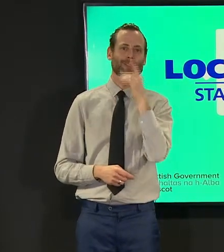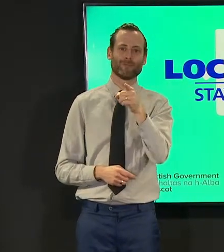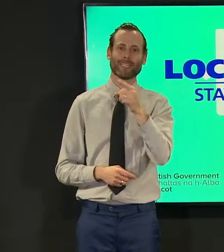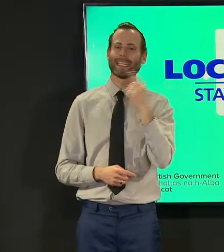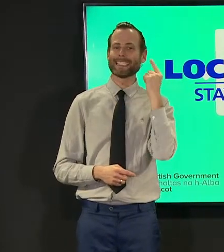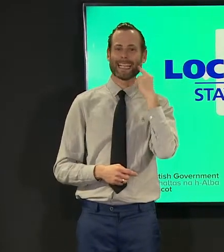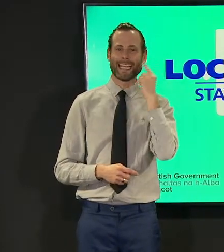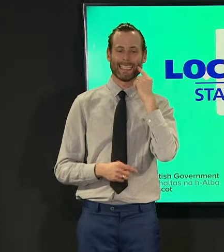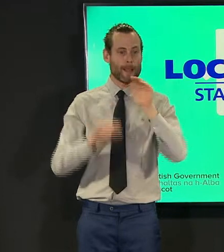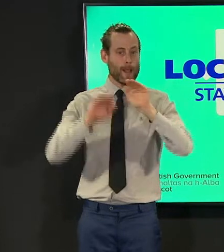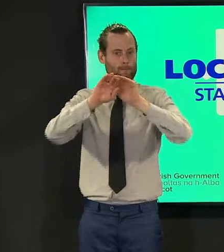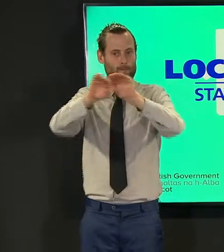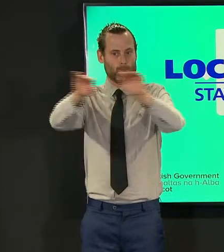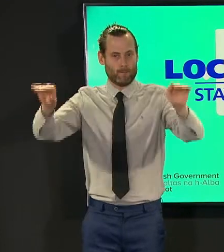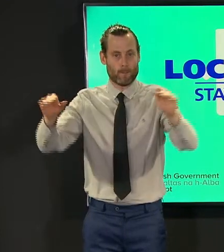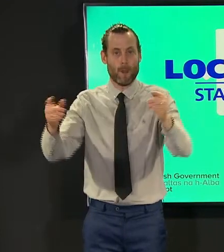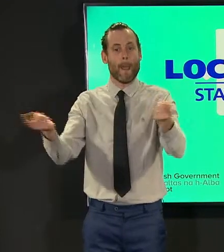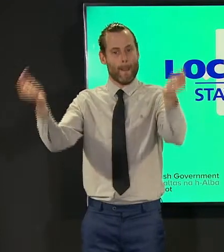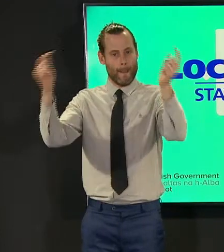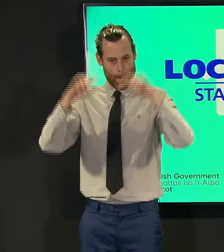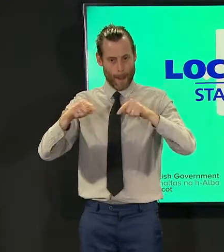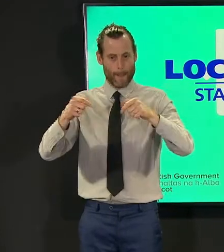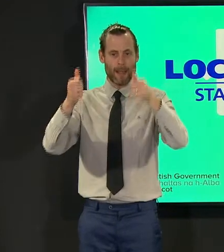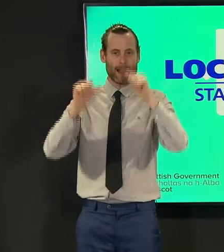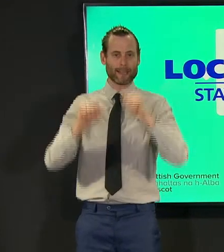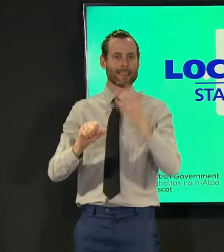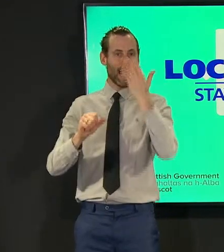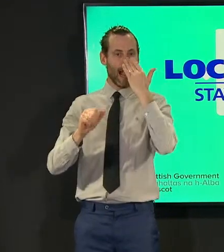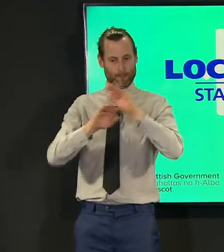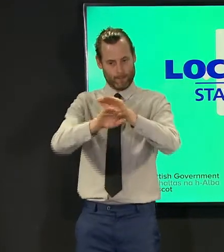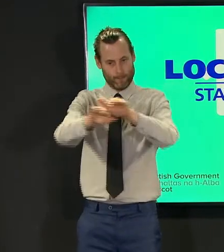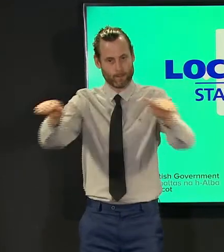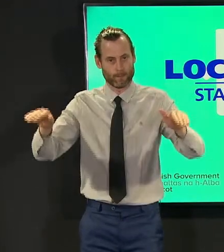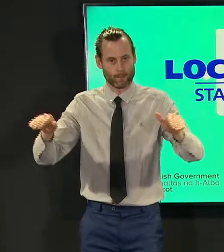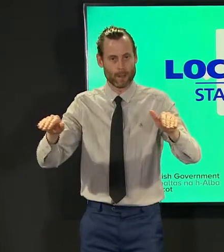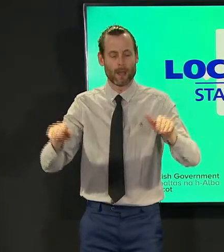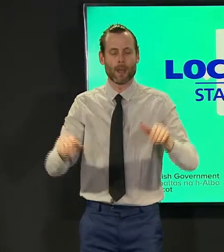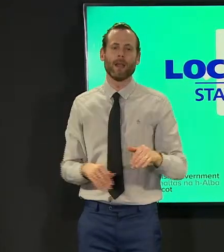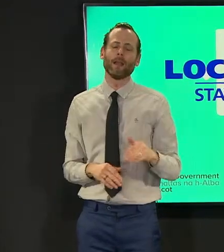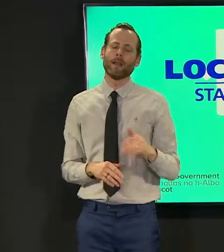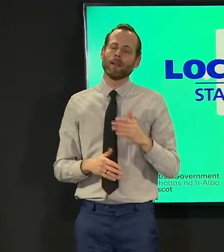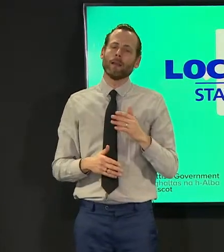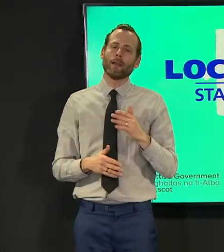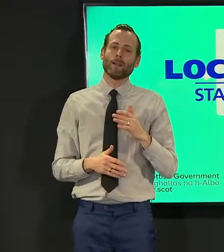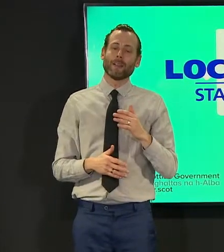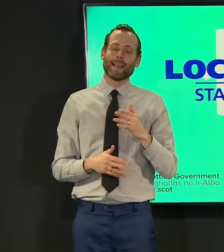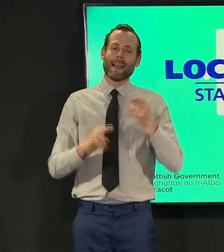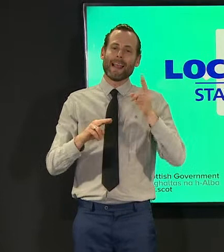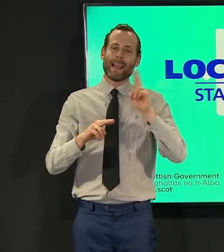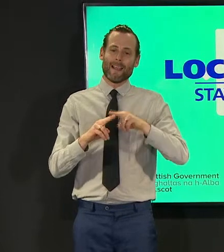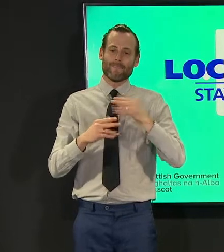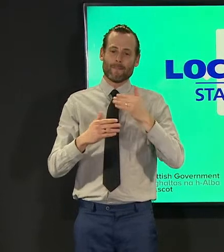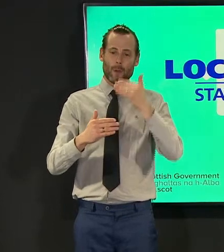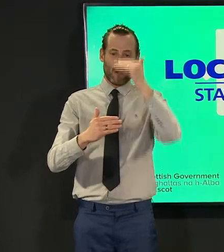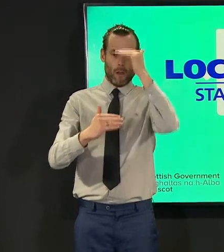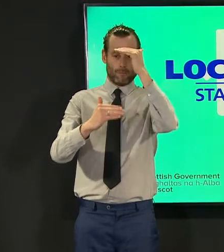highly secure and protected records much more difficult to go through those records and pull out